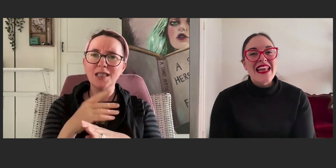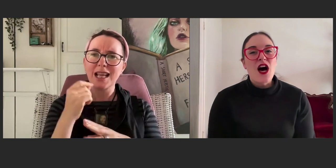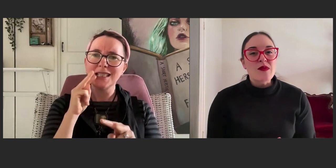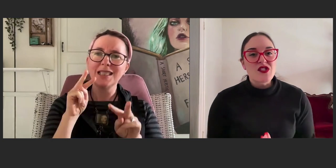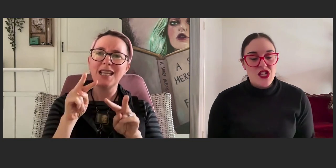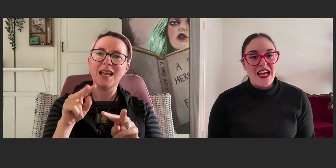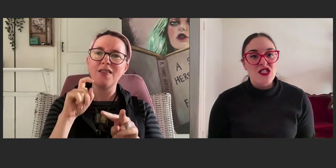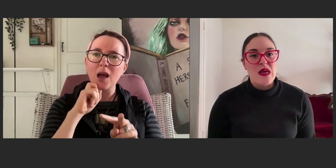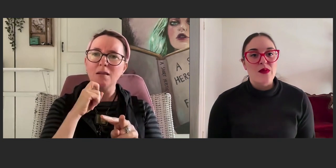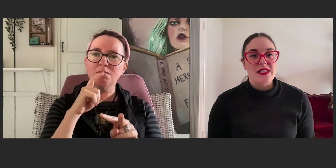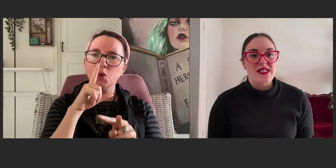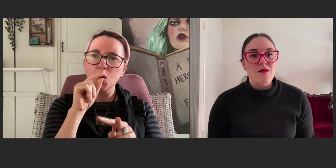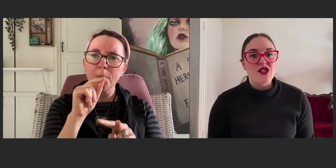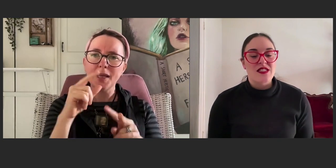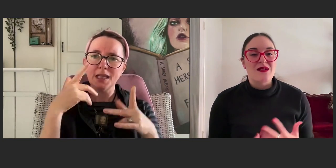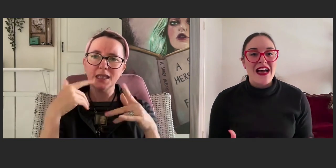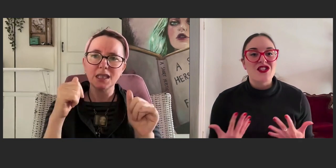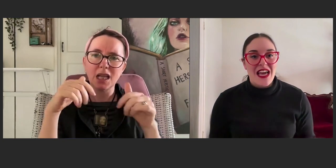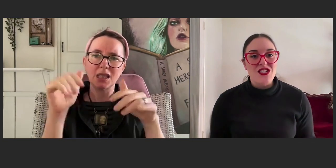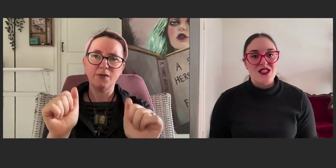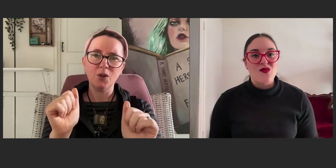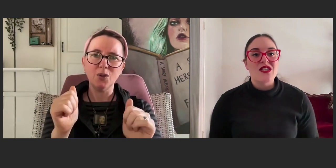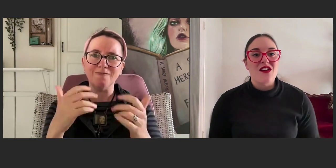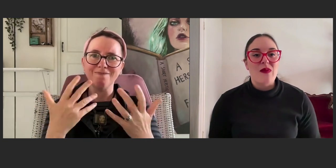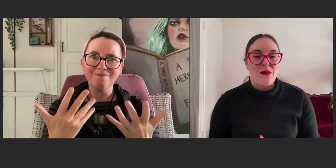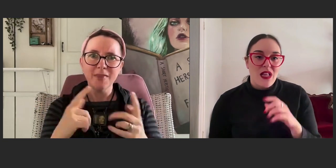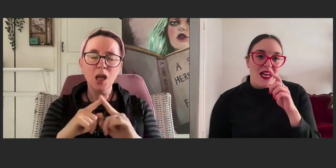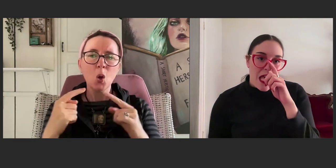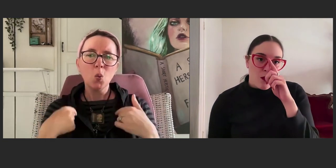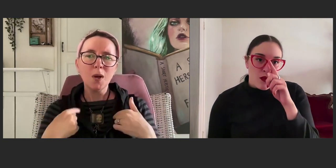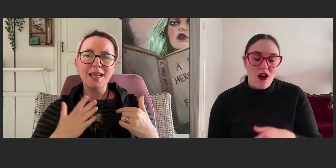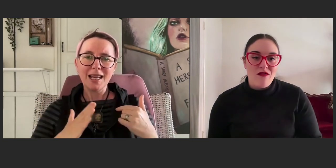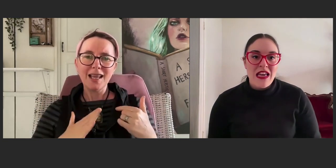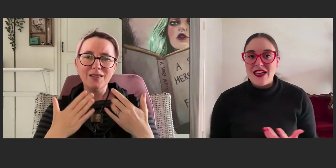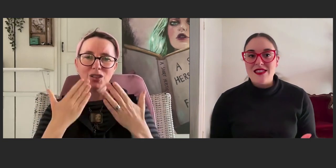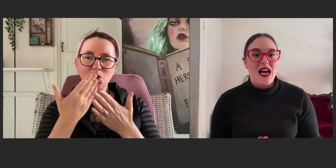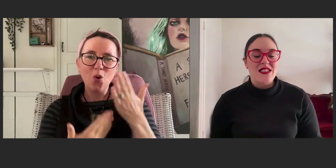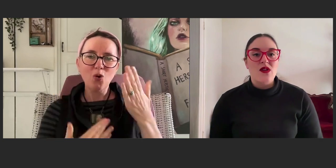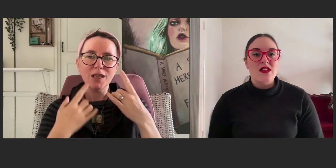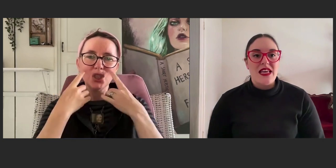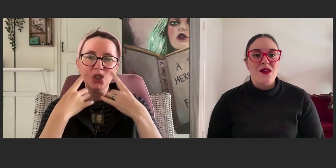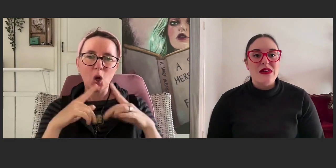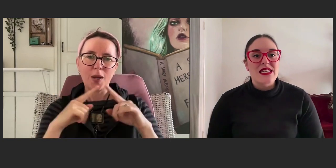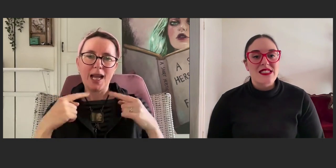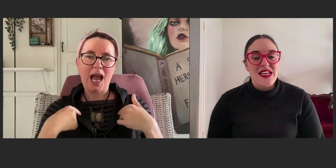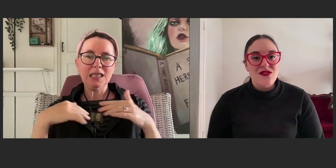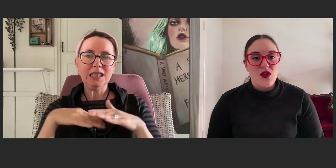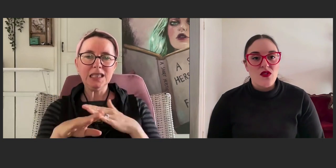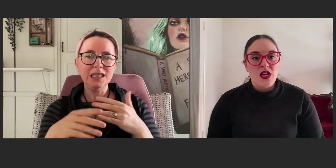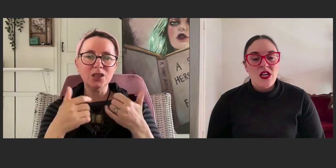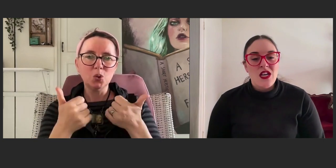it helps change people's assumptions and imaginations of what deaf people are capable of. They start to see them as successful.